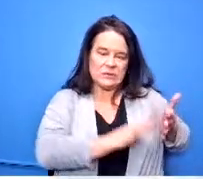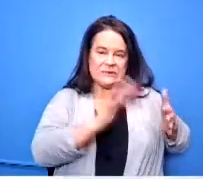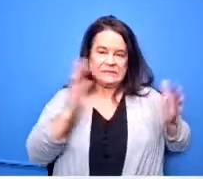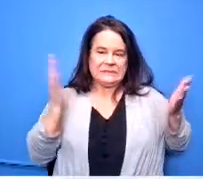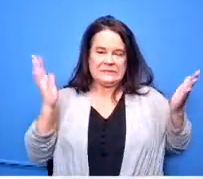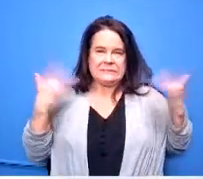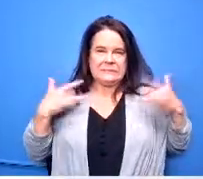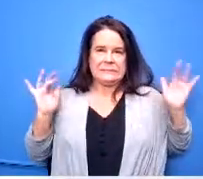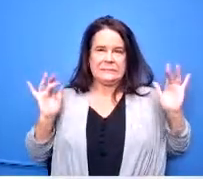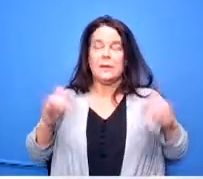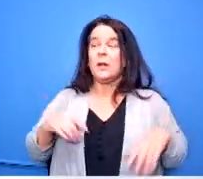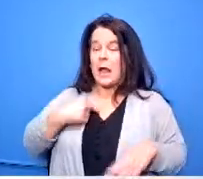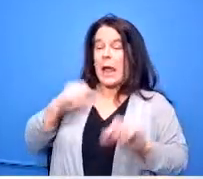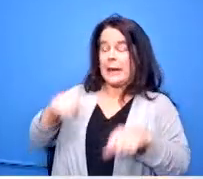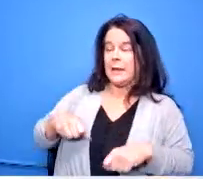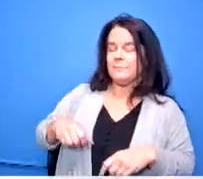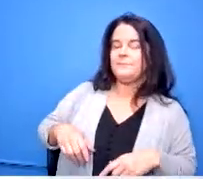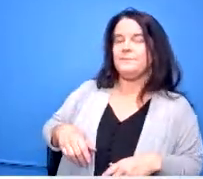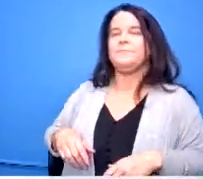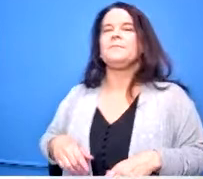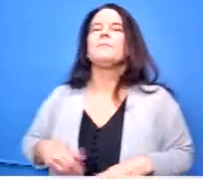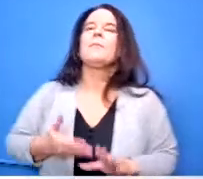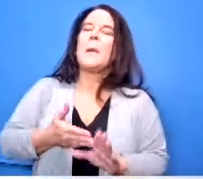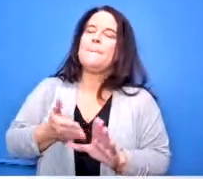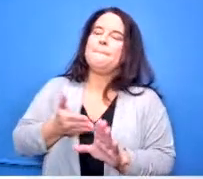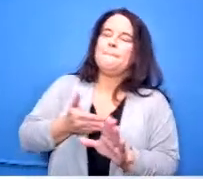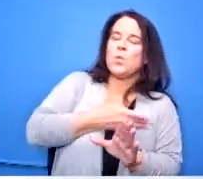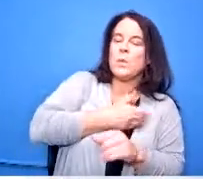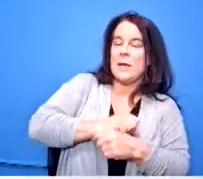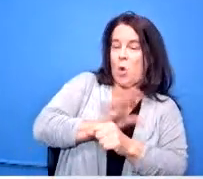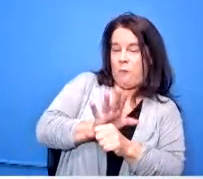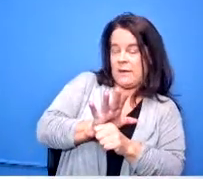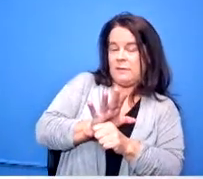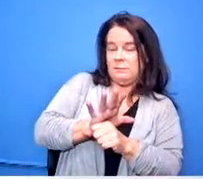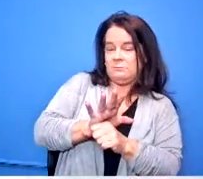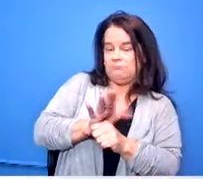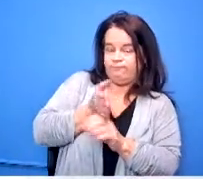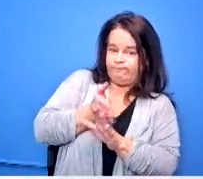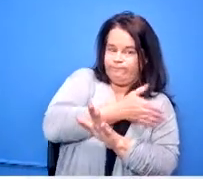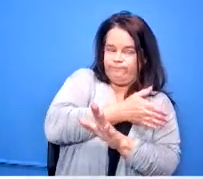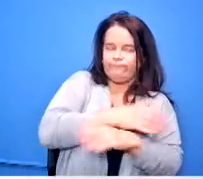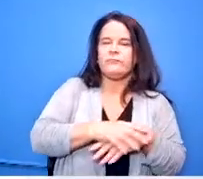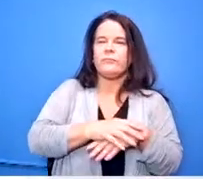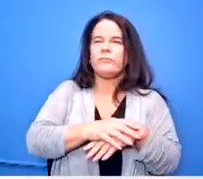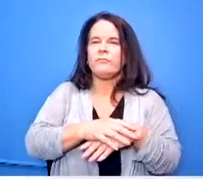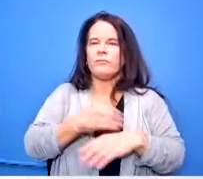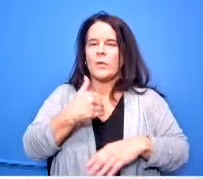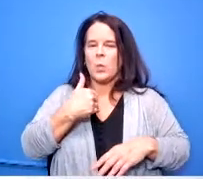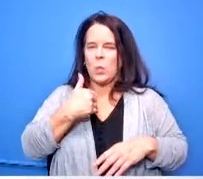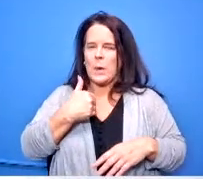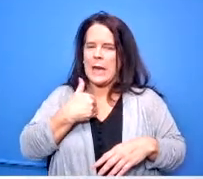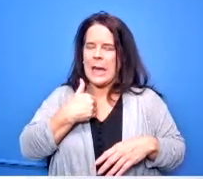um in pre-covered we had a position that um was filled for career awareness and there were